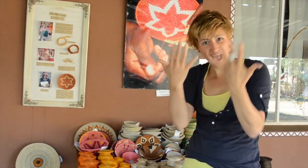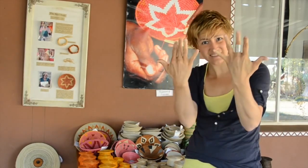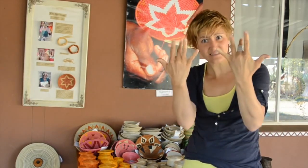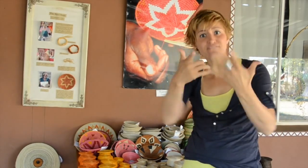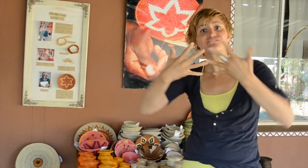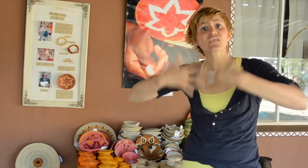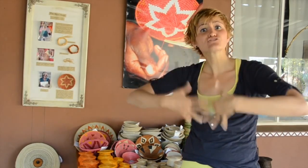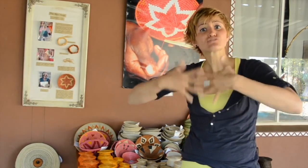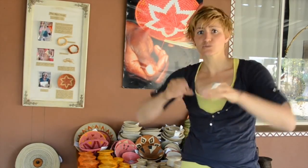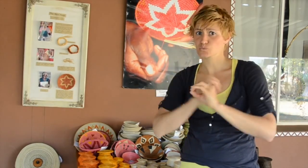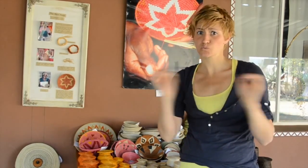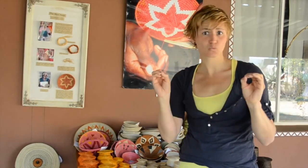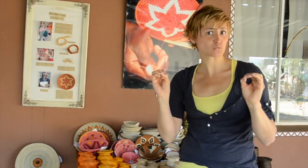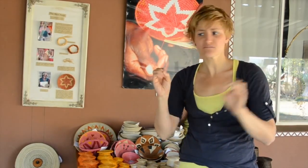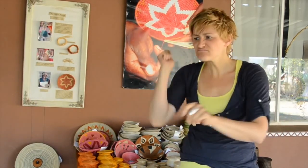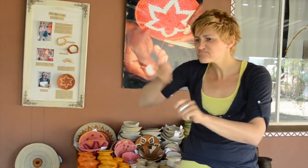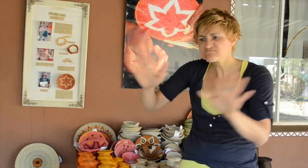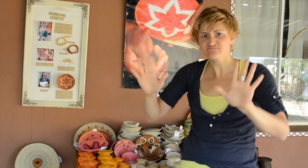are used, only hands.